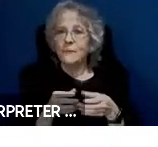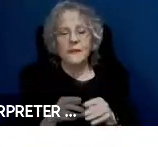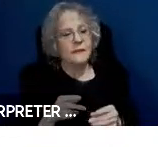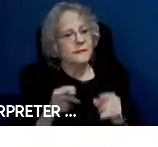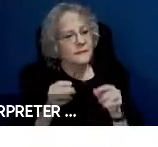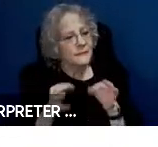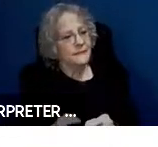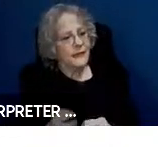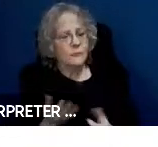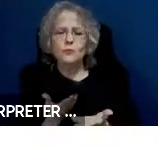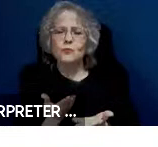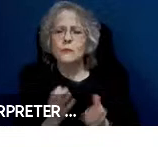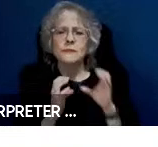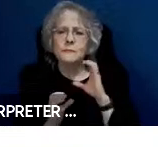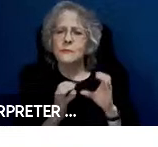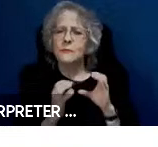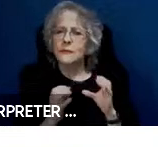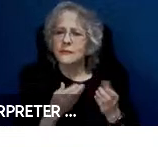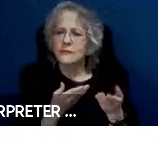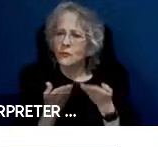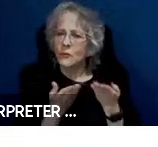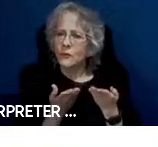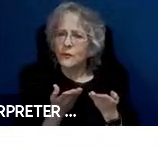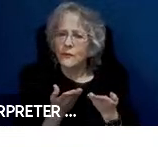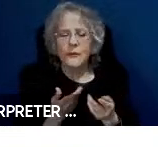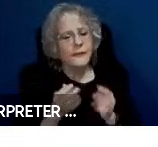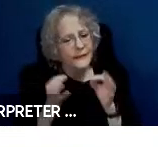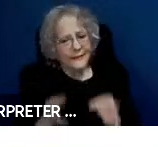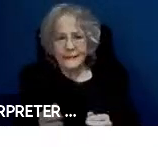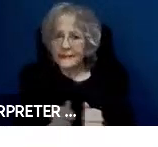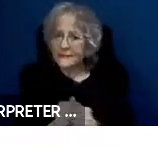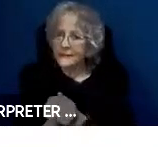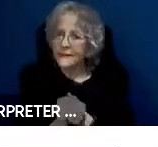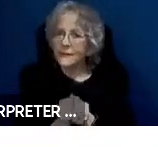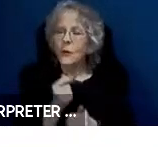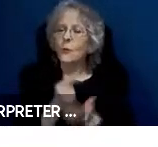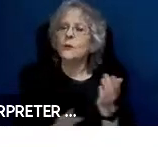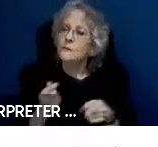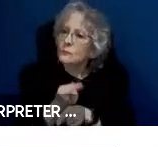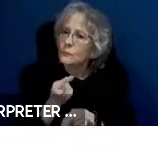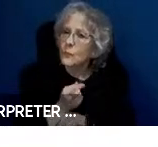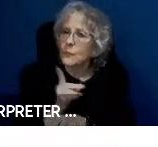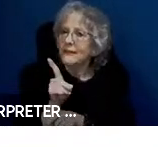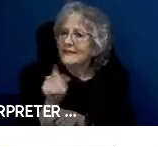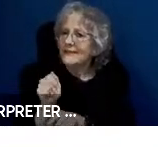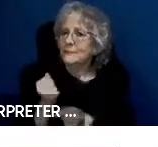And they decide together what is an appropriate disability solution for that particular community.